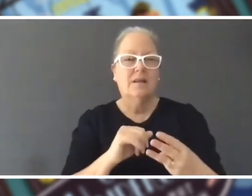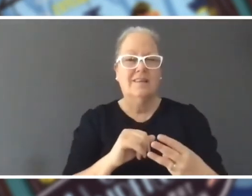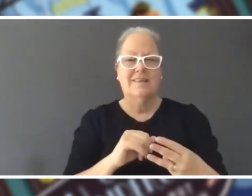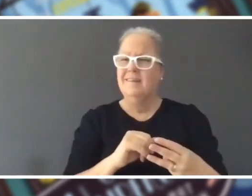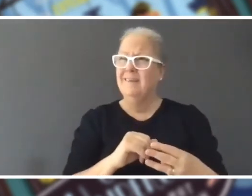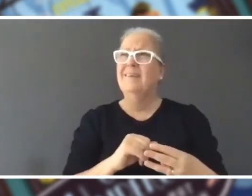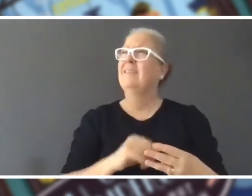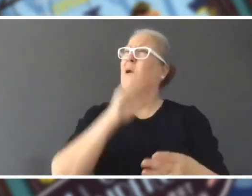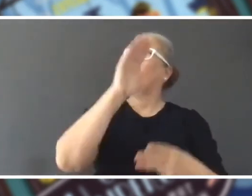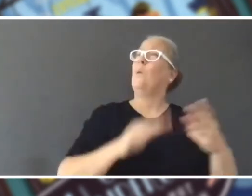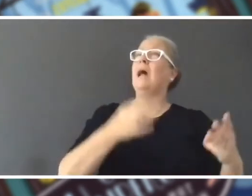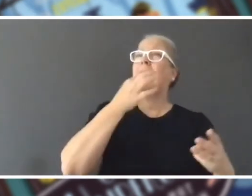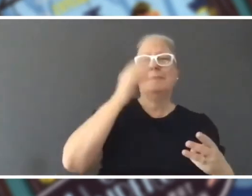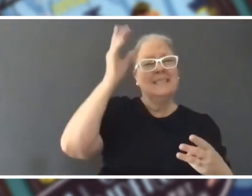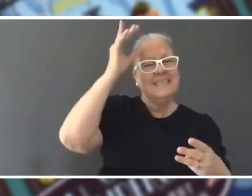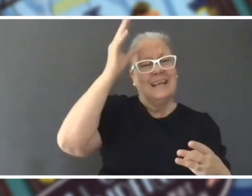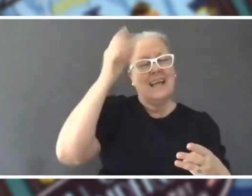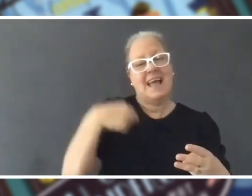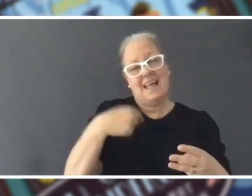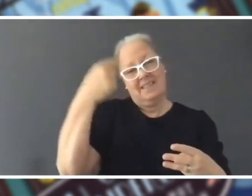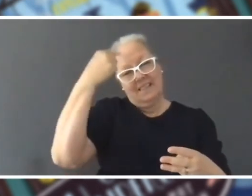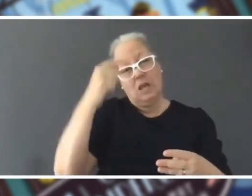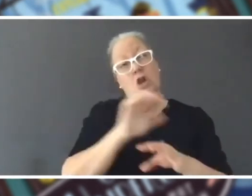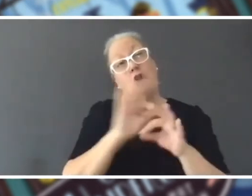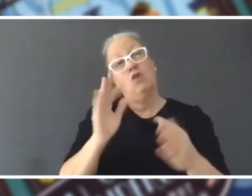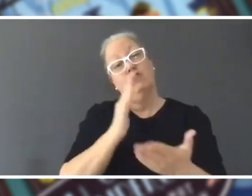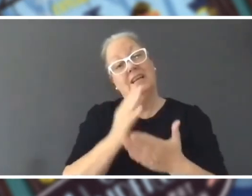bonkers but I'm gonna have to say the not real one is the tv host falling